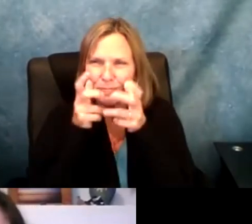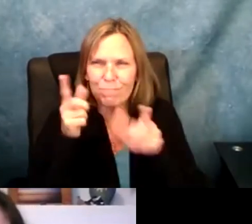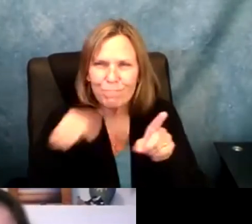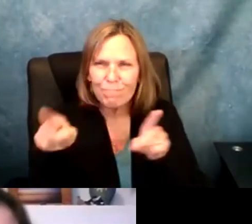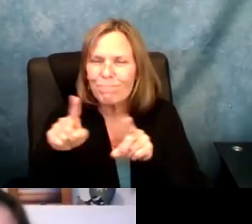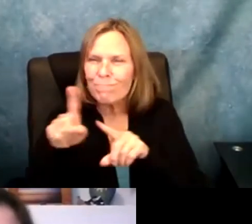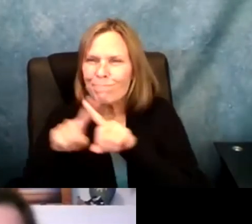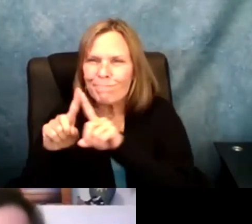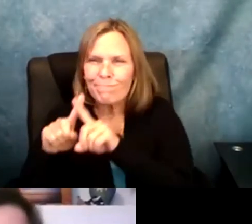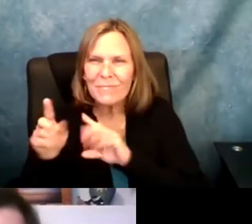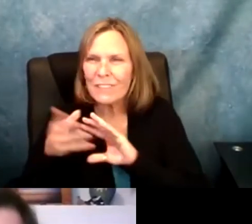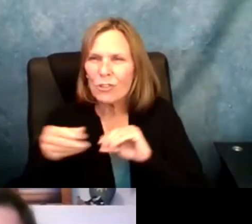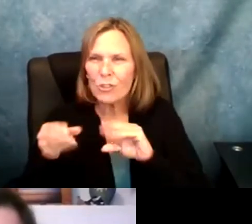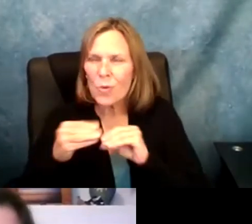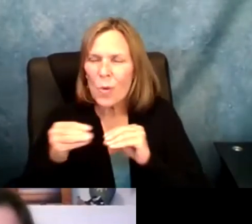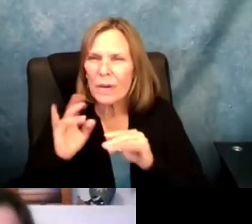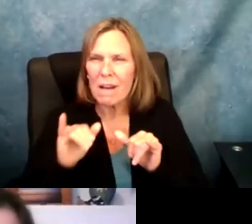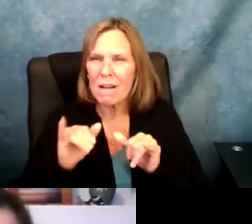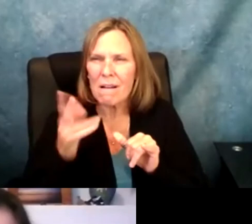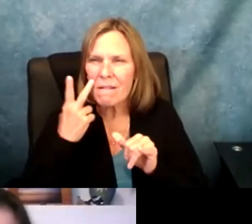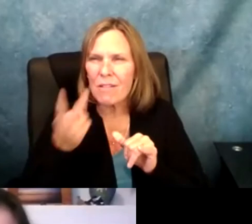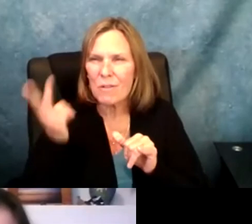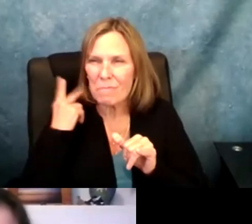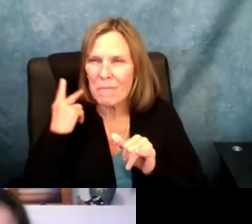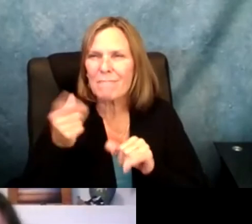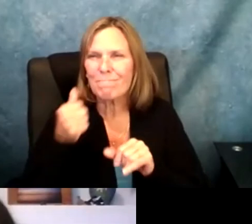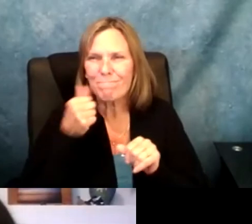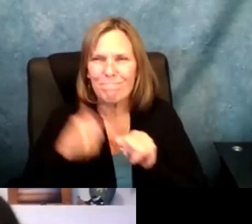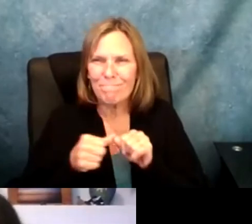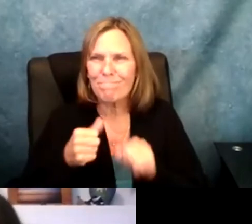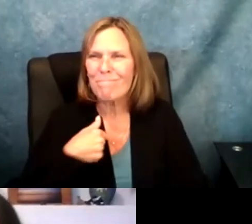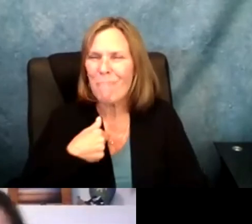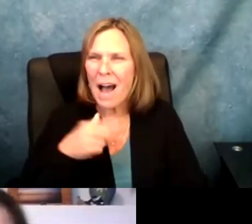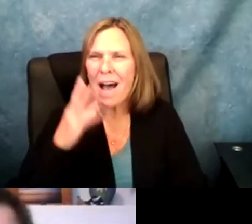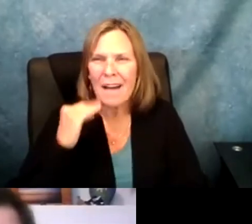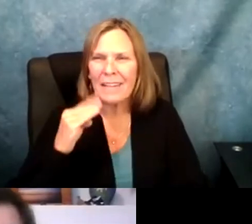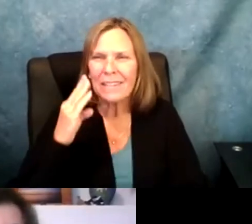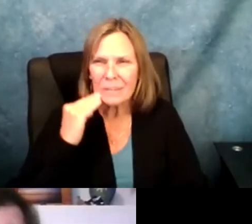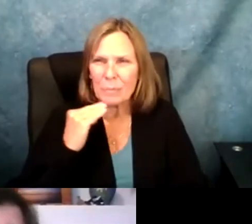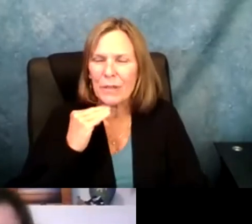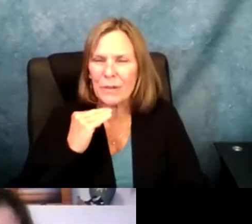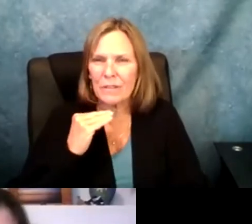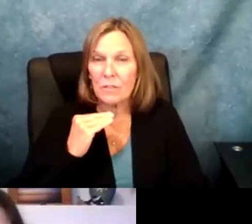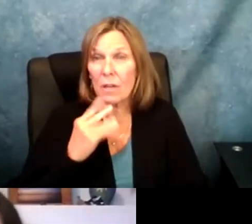stories. It is -- just hearing these stories, it is kind of making me